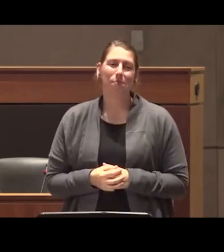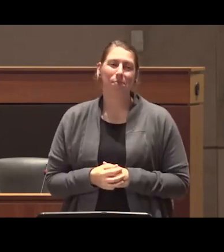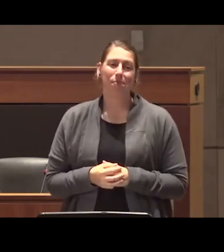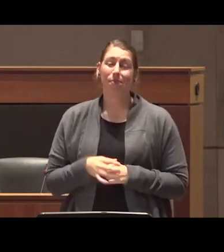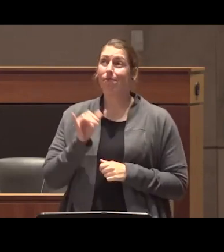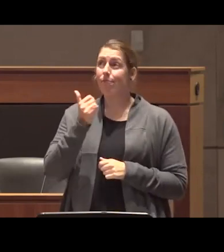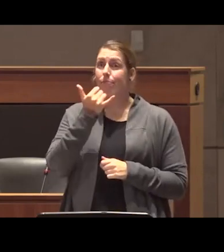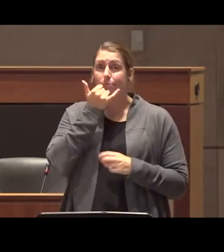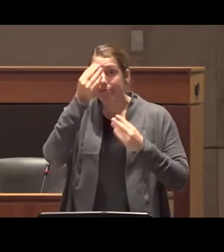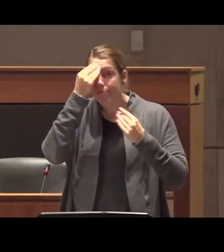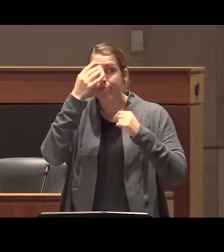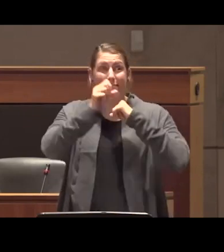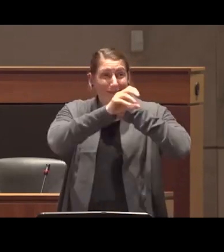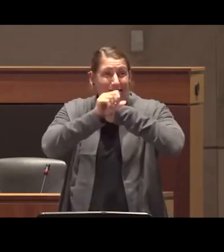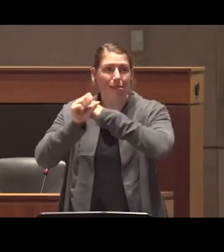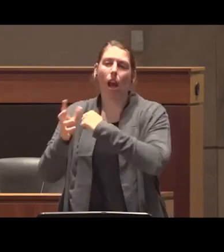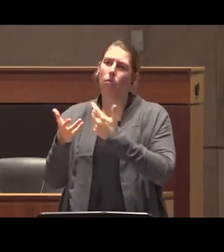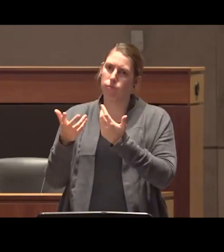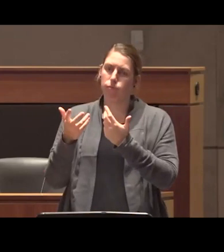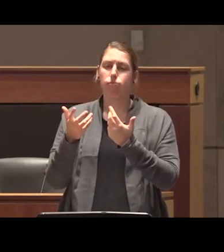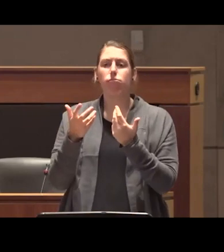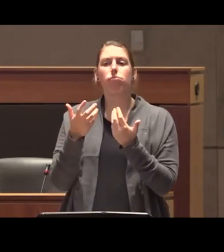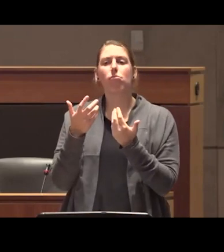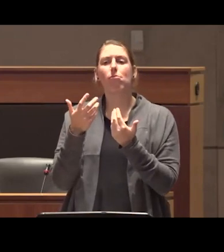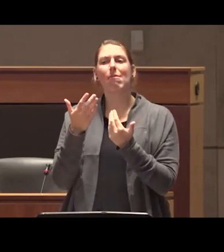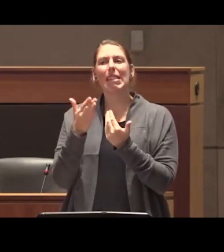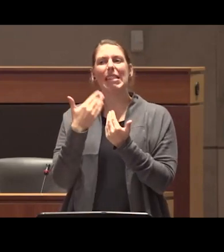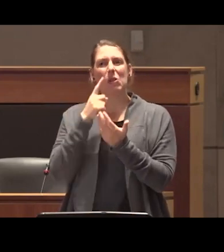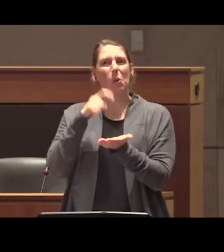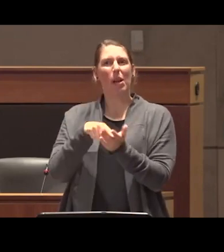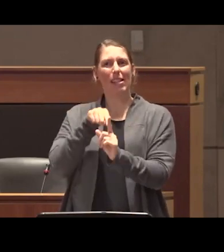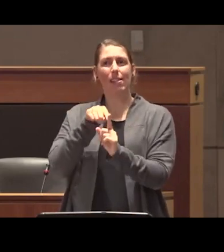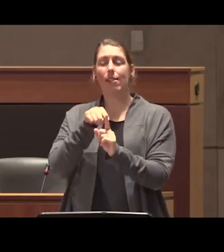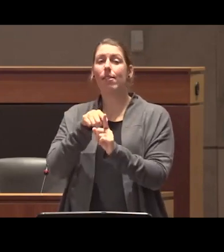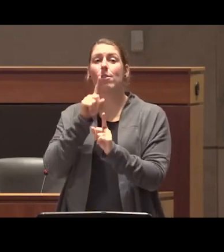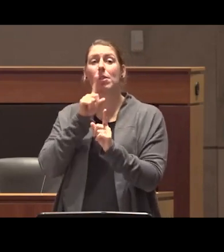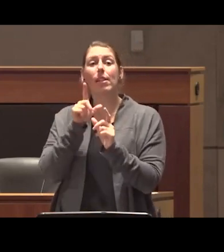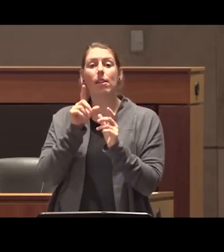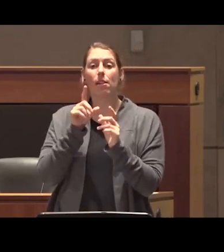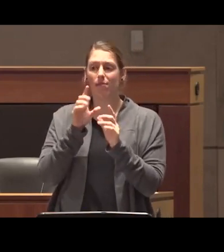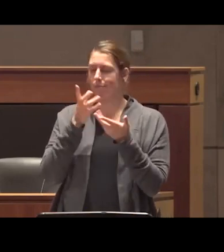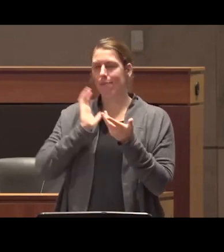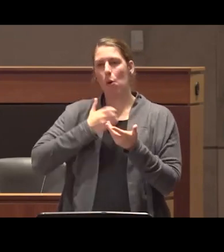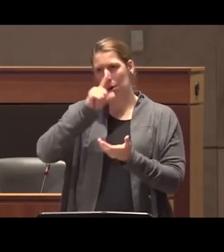disinformation is is much easier to proliferate because it Taps into long-held beliefs about drug